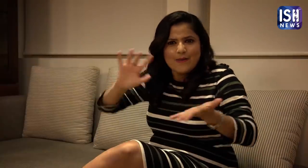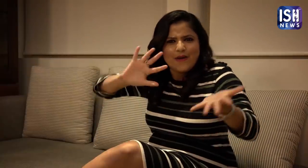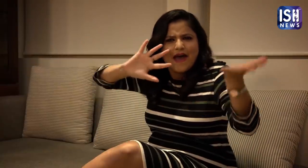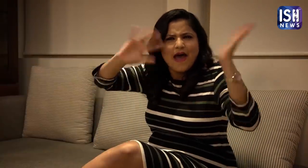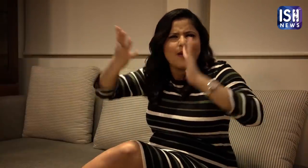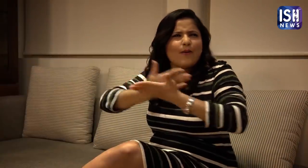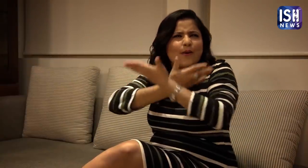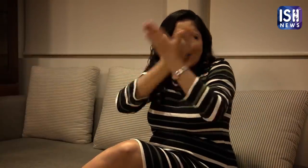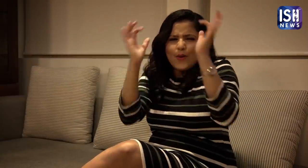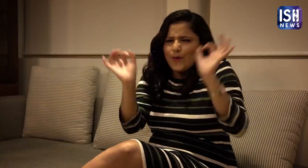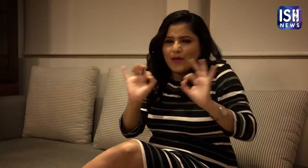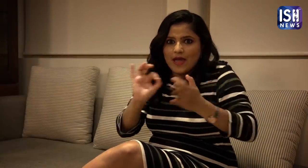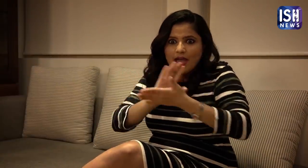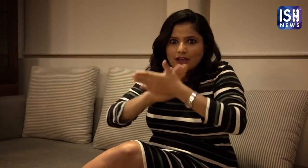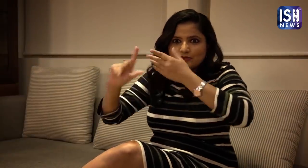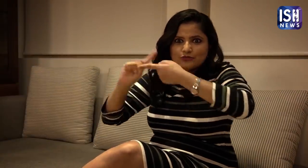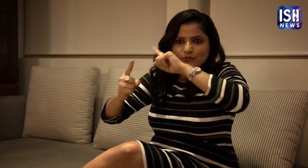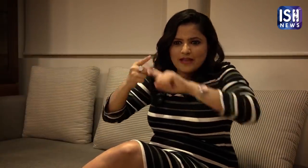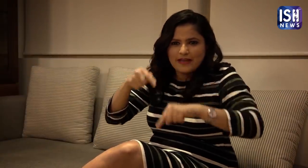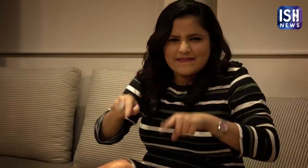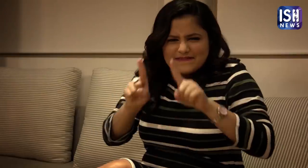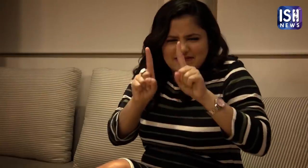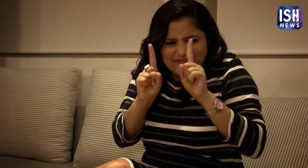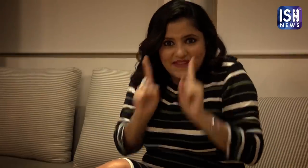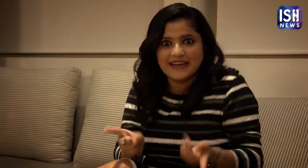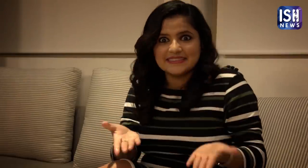Nothing like this has occured in the world. For the first time in history,